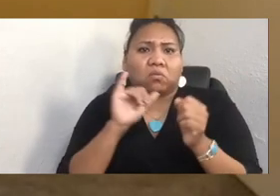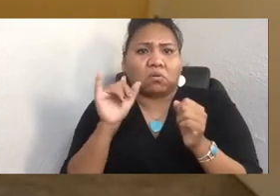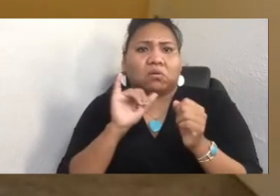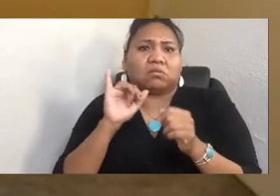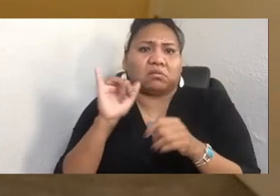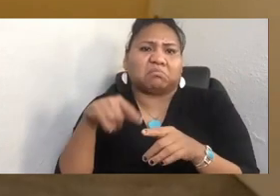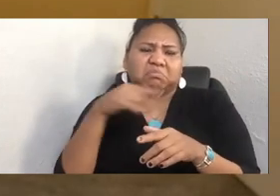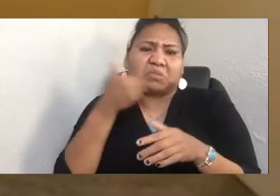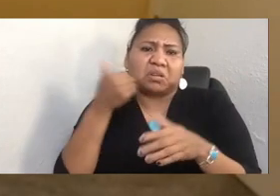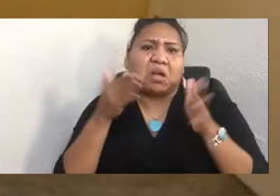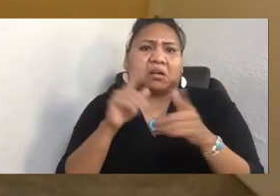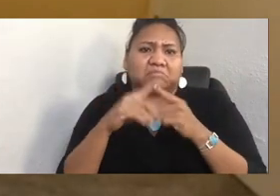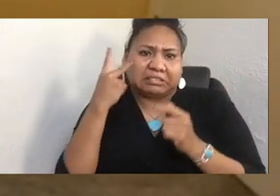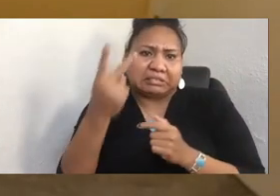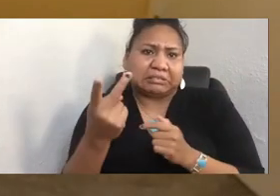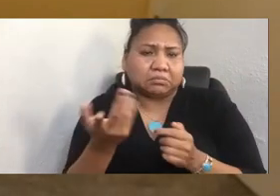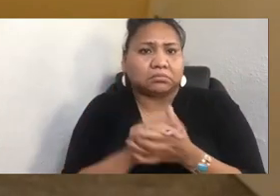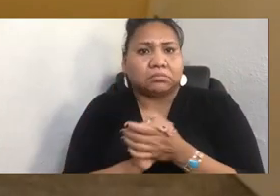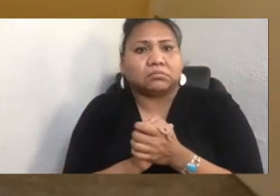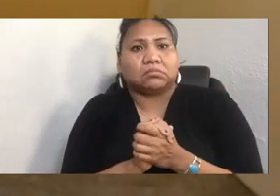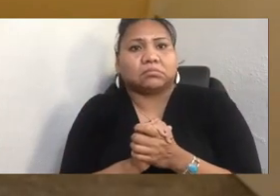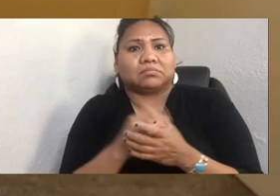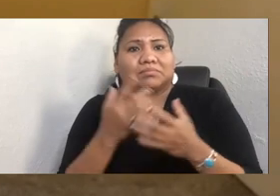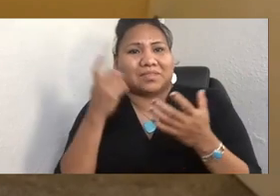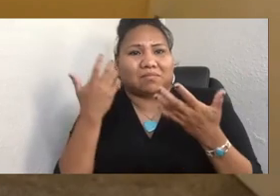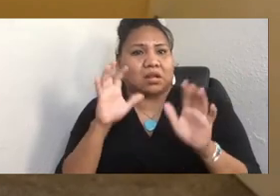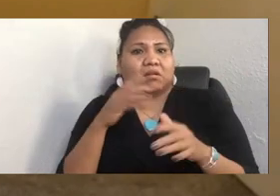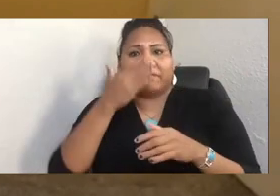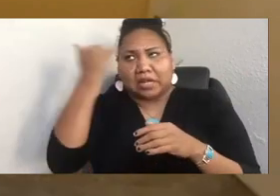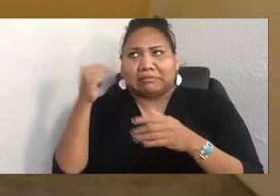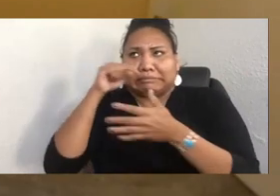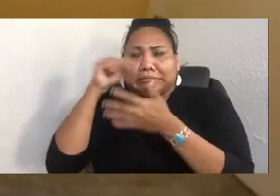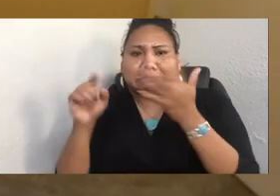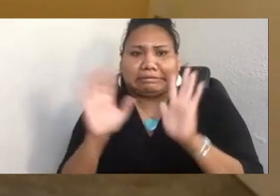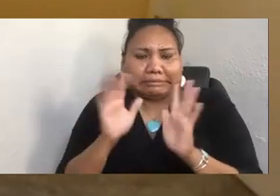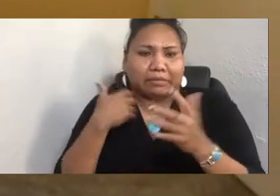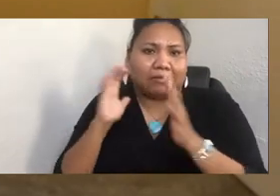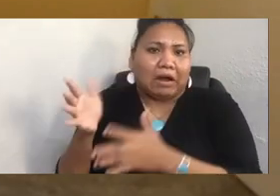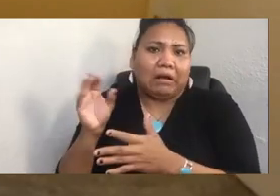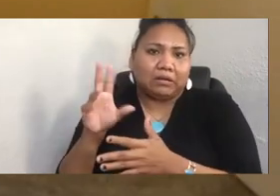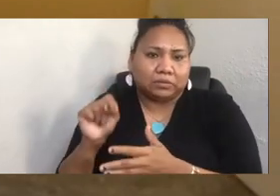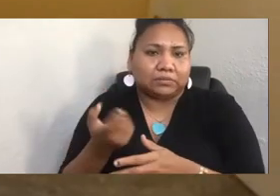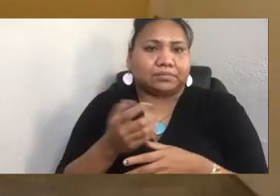to say right now, because I don't want to forget anybody. Yeah.